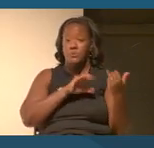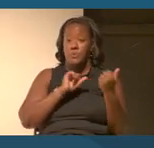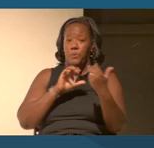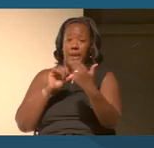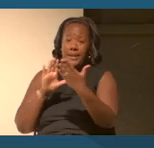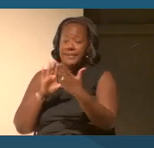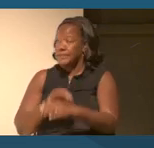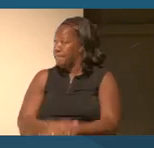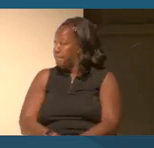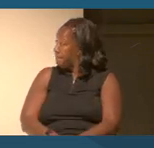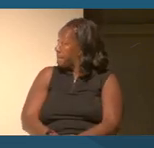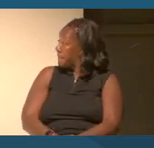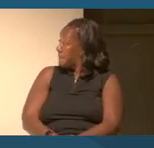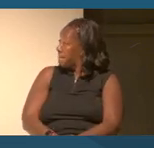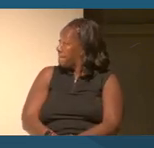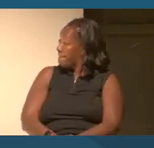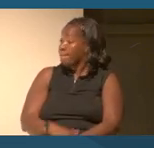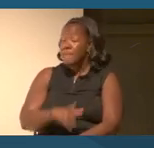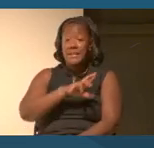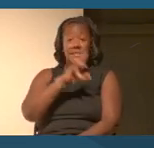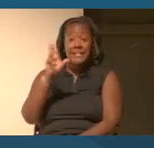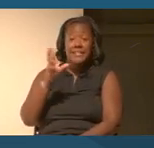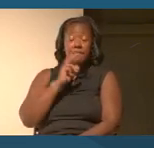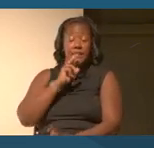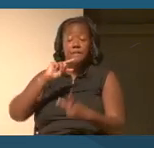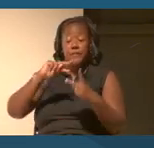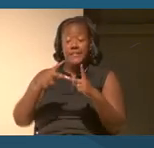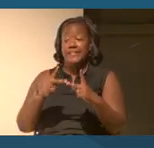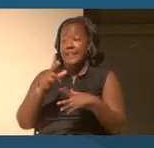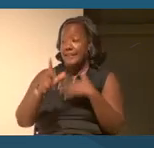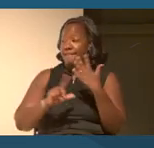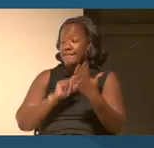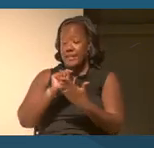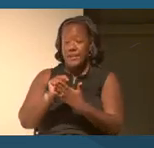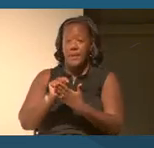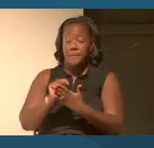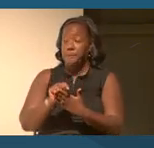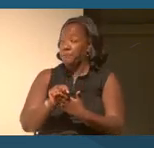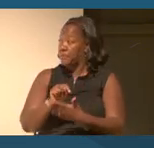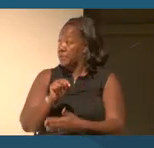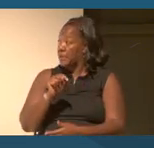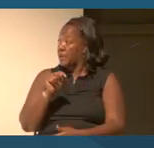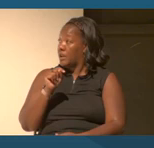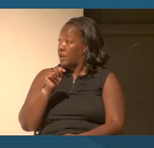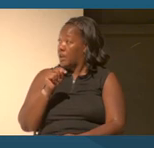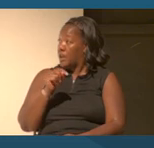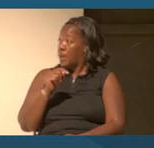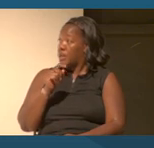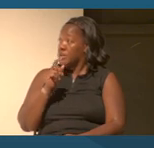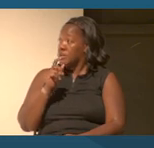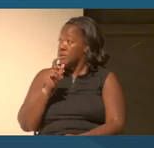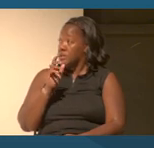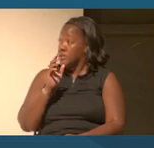Let's queue up the second video, the second video that we're gonna preview today, first,